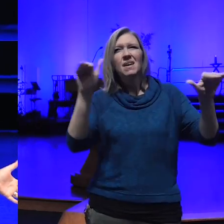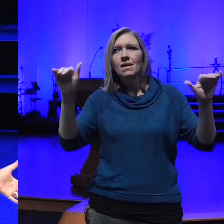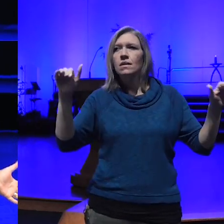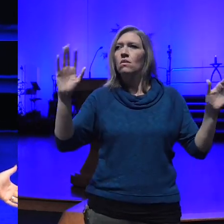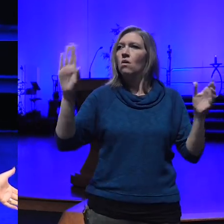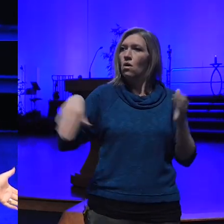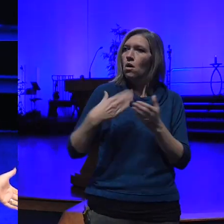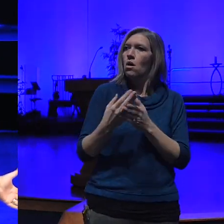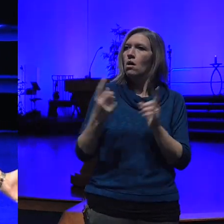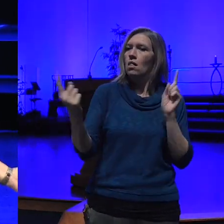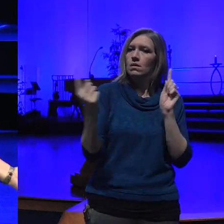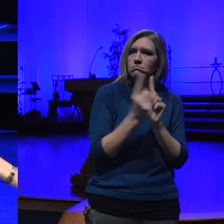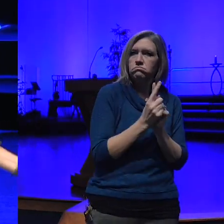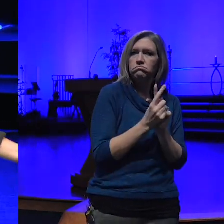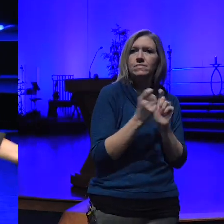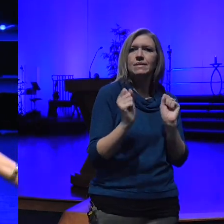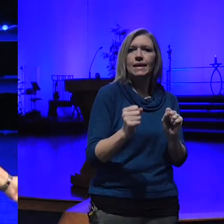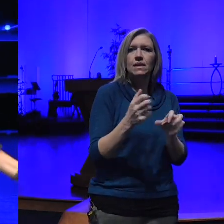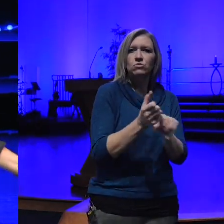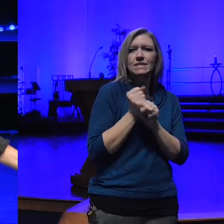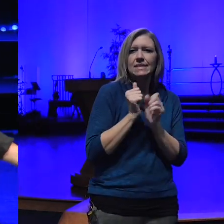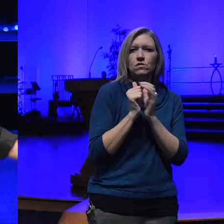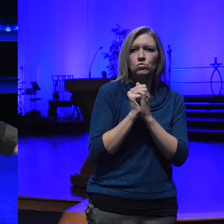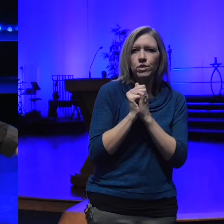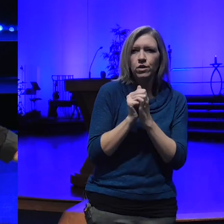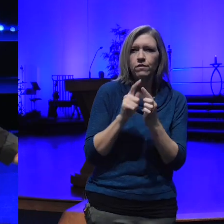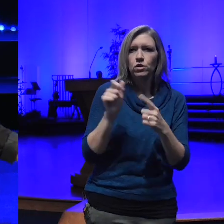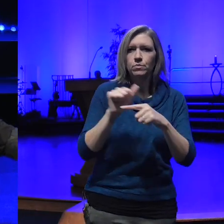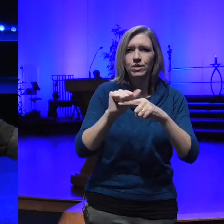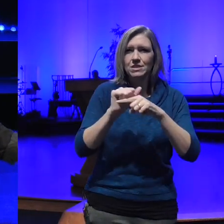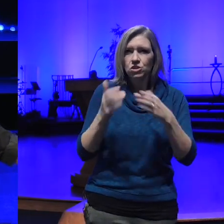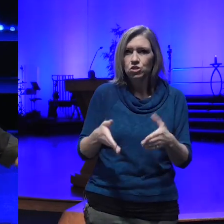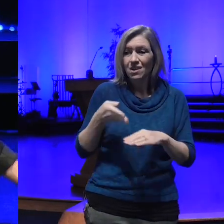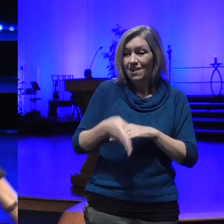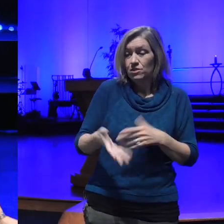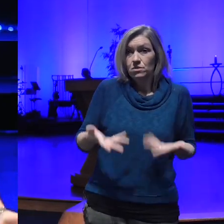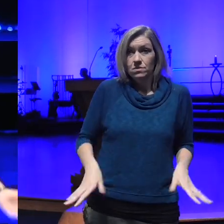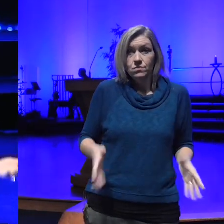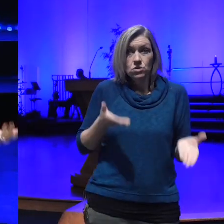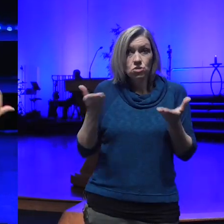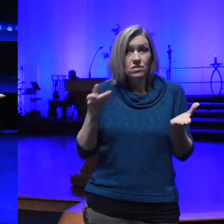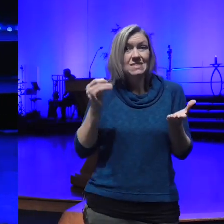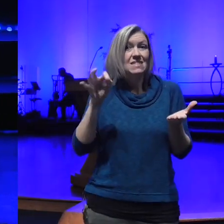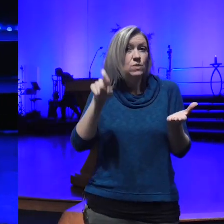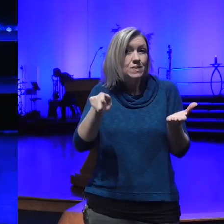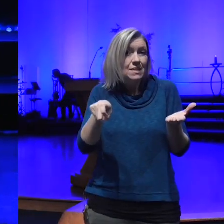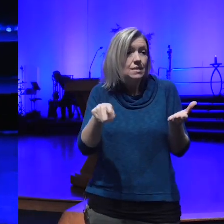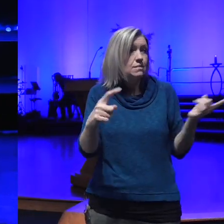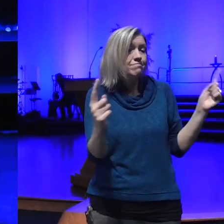a practitioner today after the service if you'd like it and need it and right now I invite us just